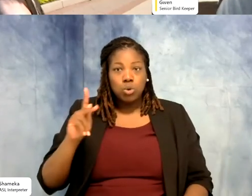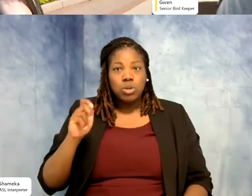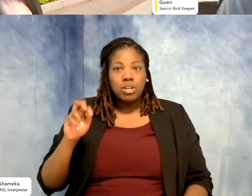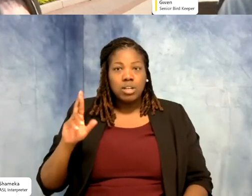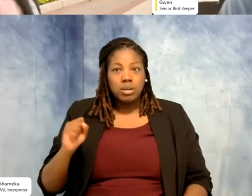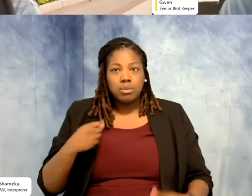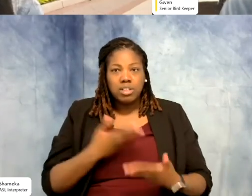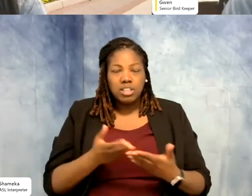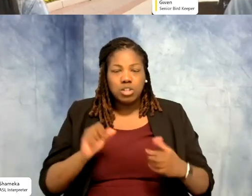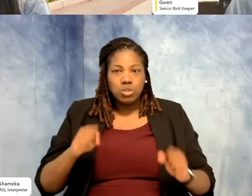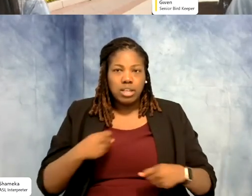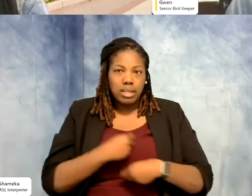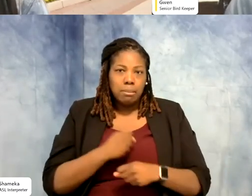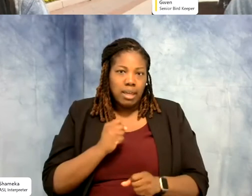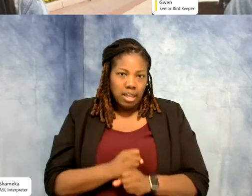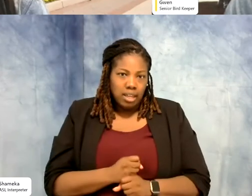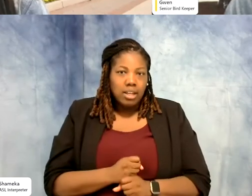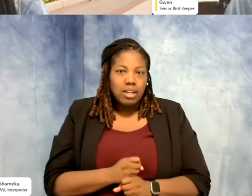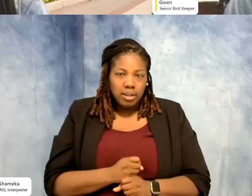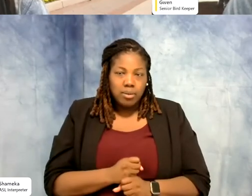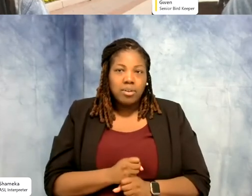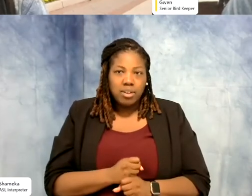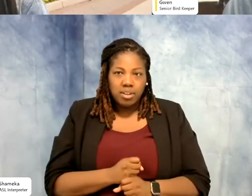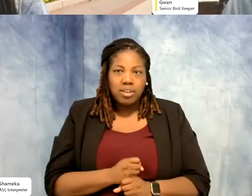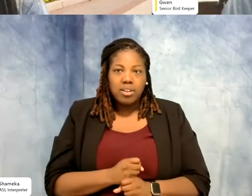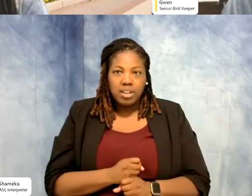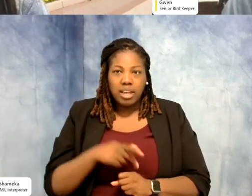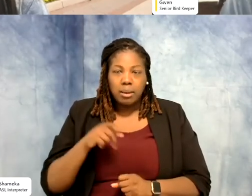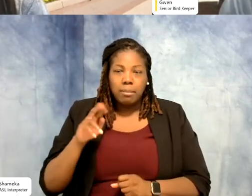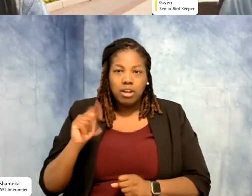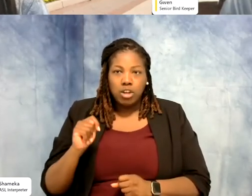I think I touched on that earlier. And you get a parrot and you want you to talk, you want to